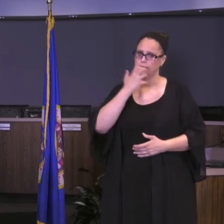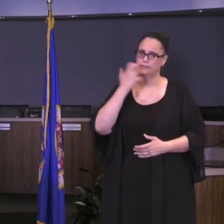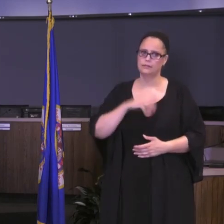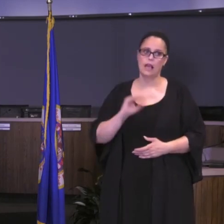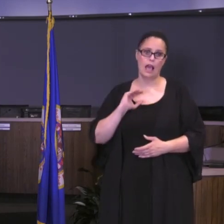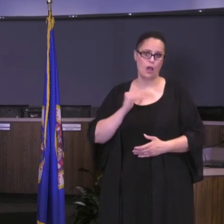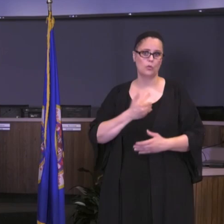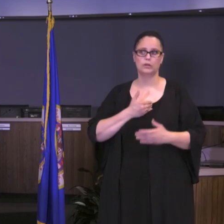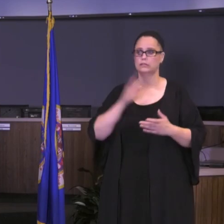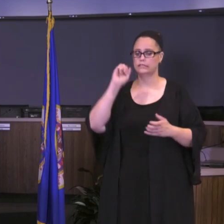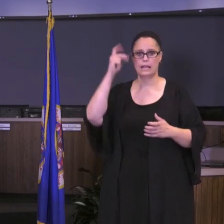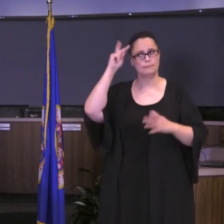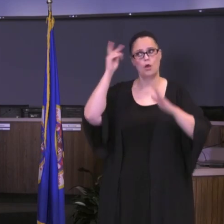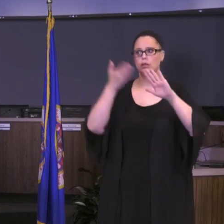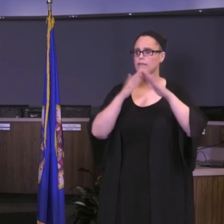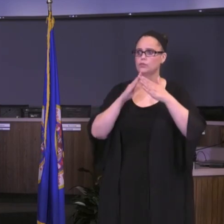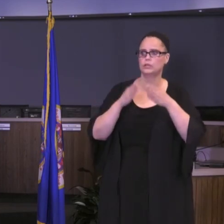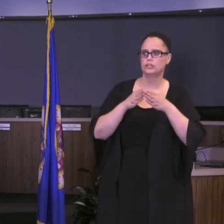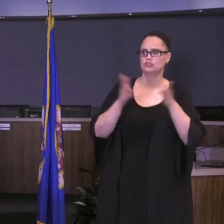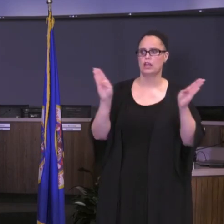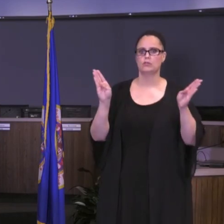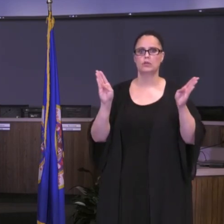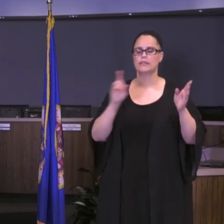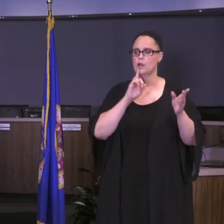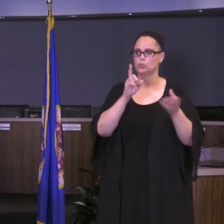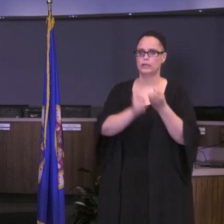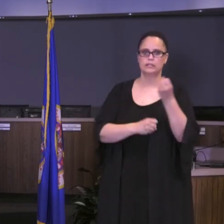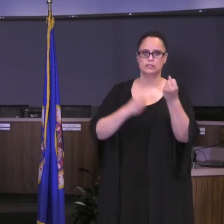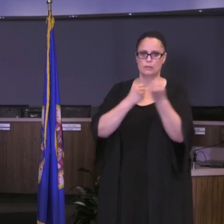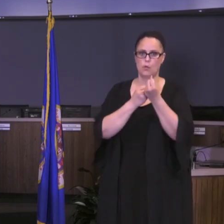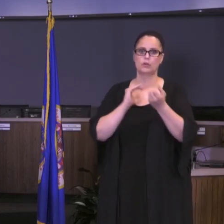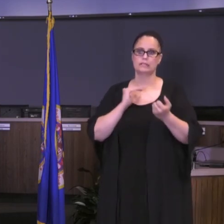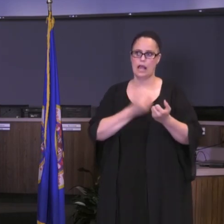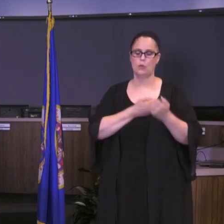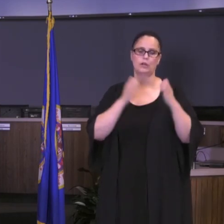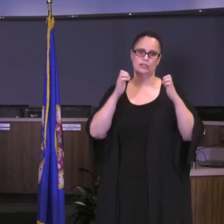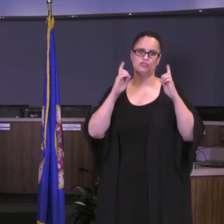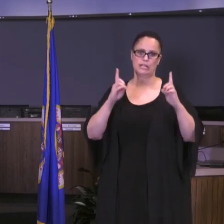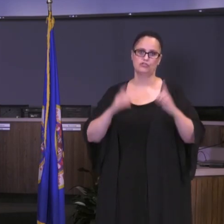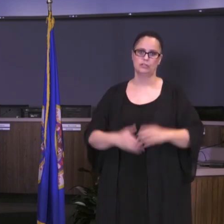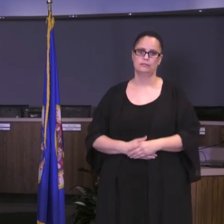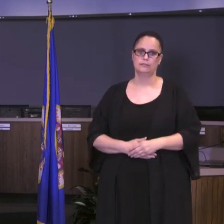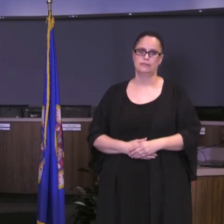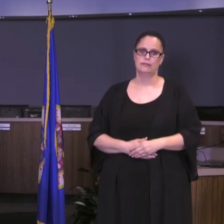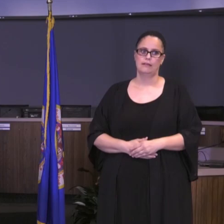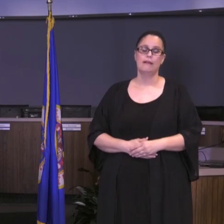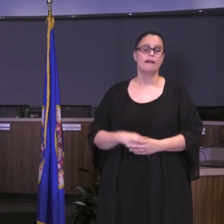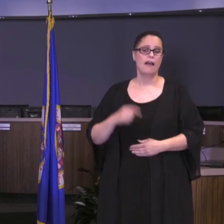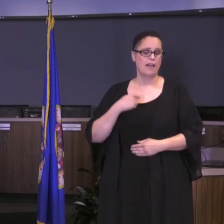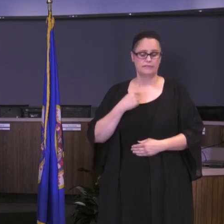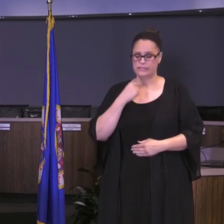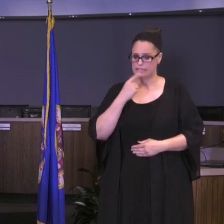Paul community as well who does truly support our education. I mentioned throughout this meeting the incredible work we